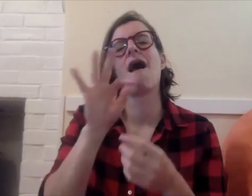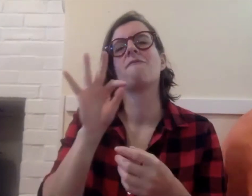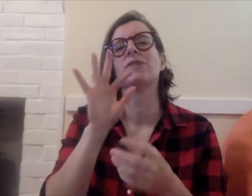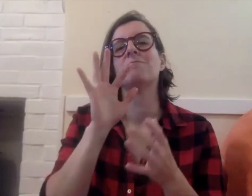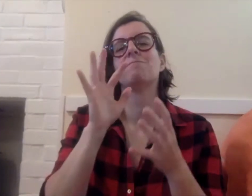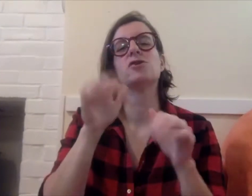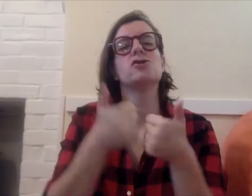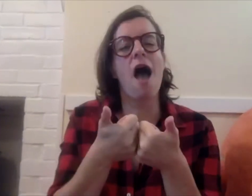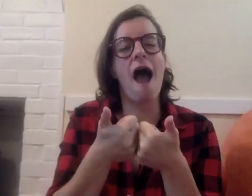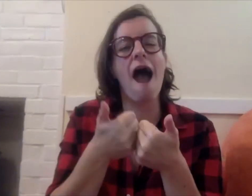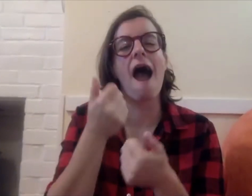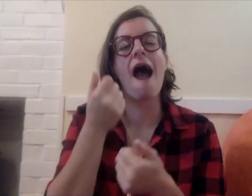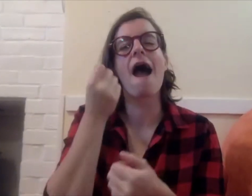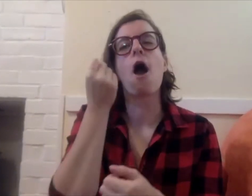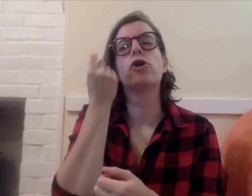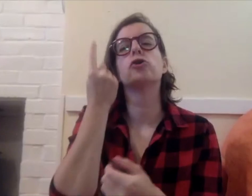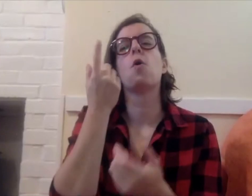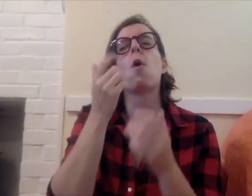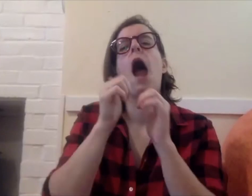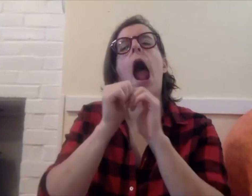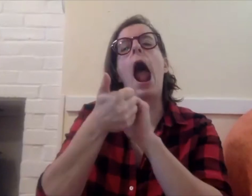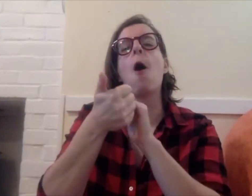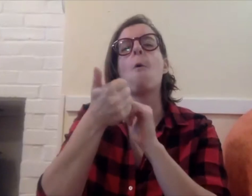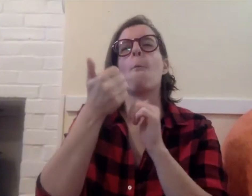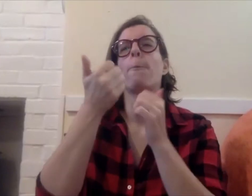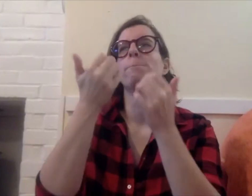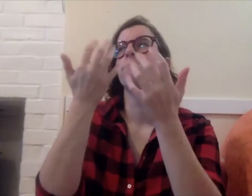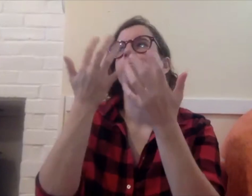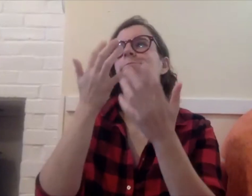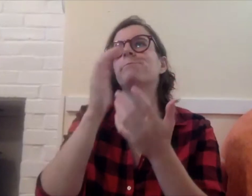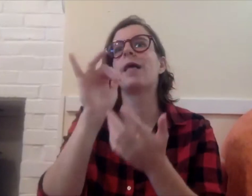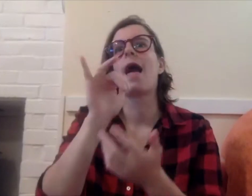First is that it gives you a better understanding of the challenge